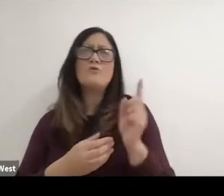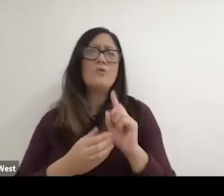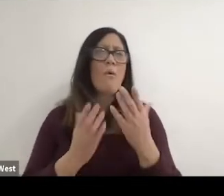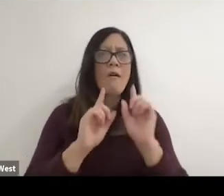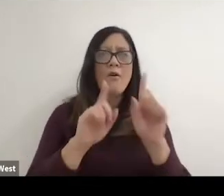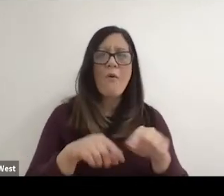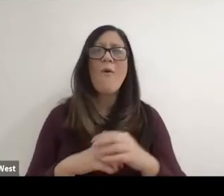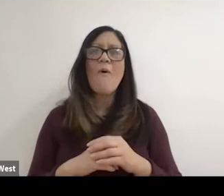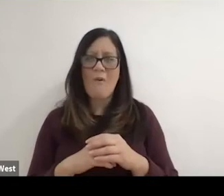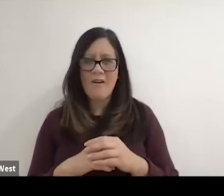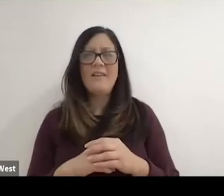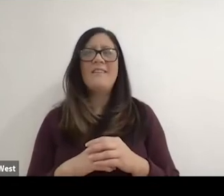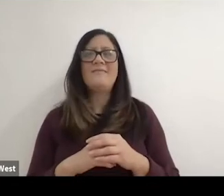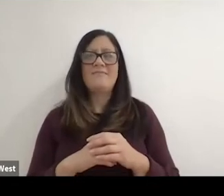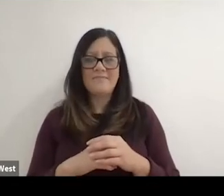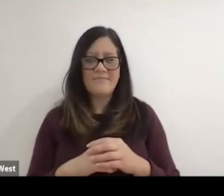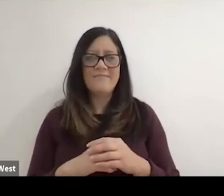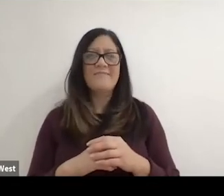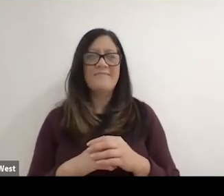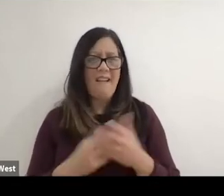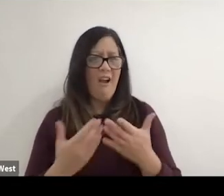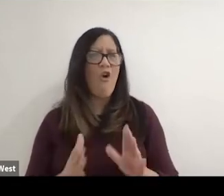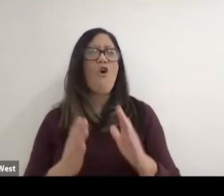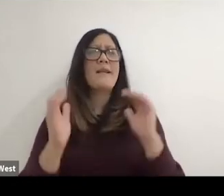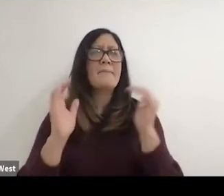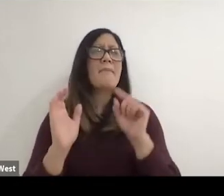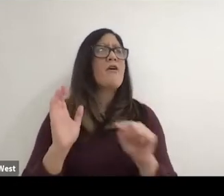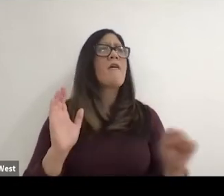For you know, wanting to potentially attend. I was actually making those